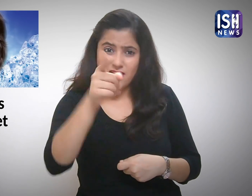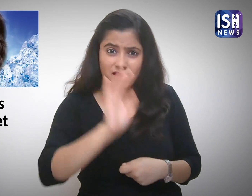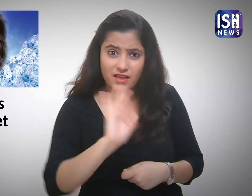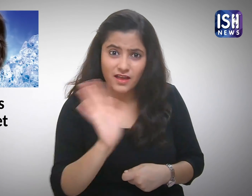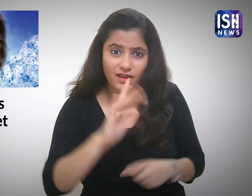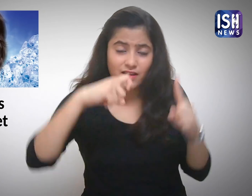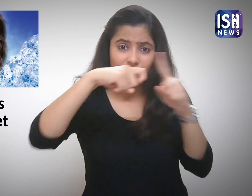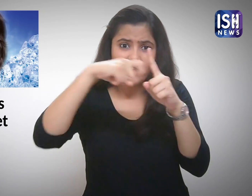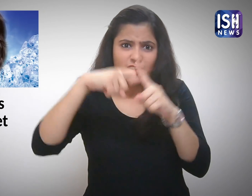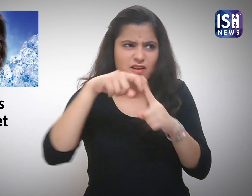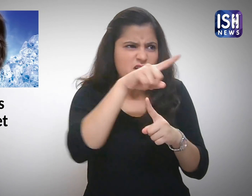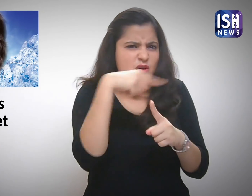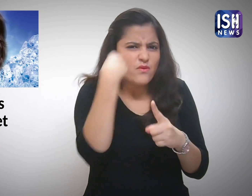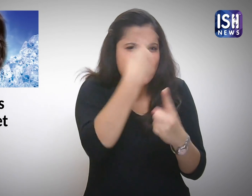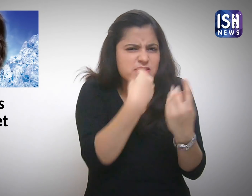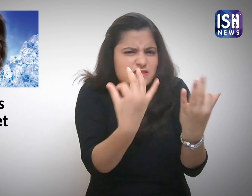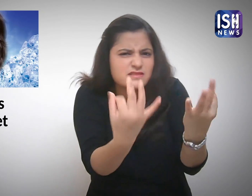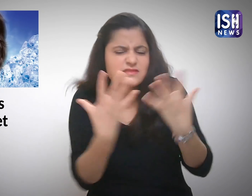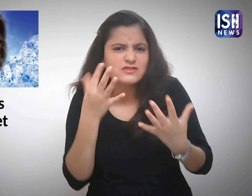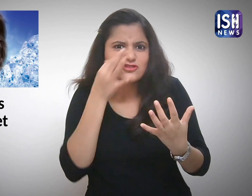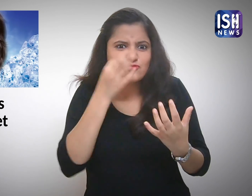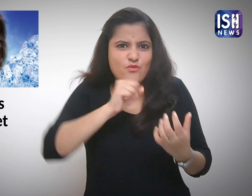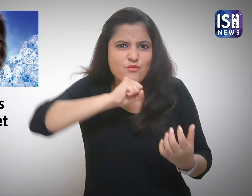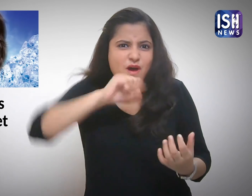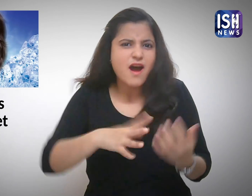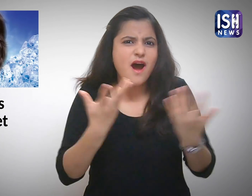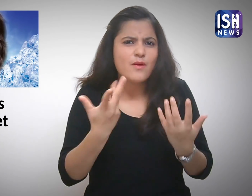You are wrong! Then how is her skin so youthful?